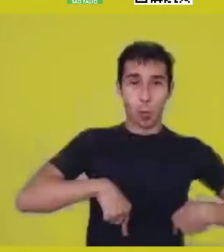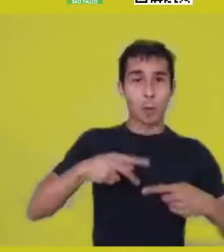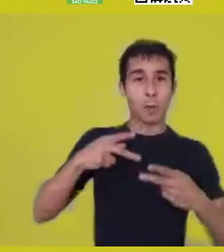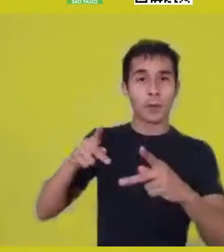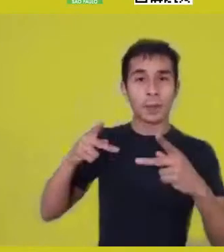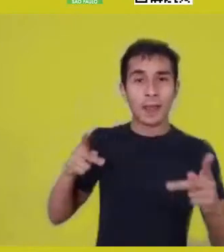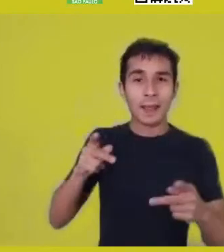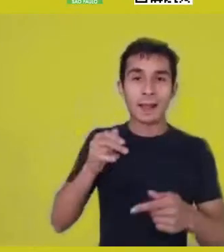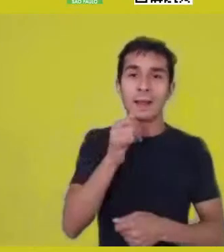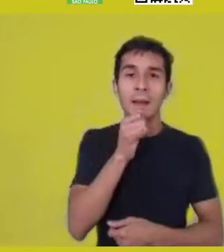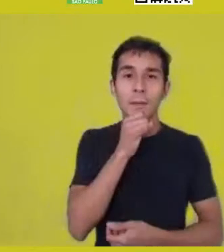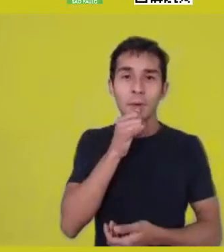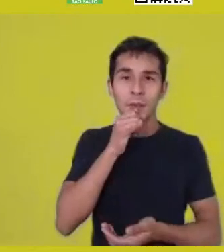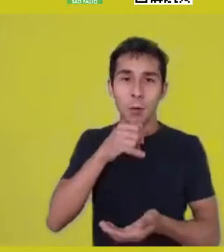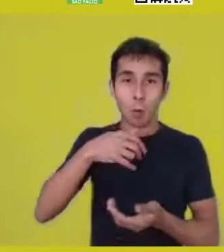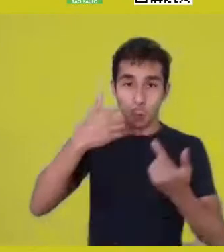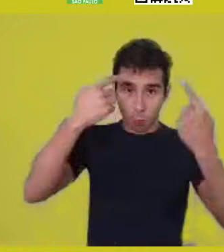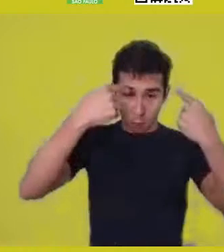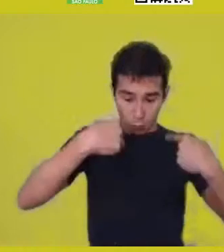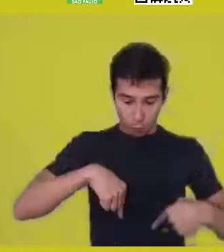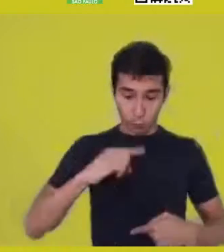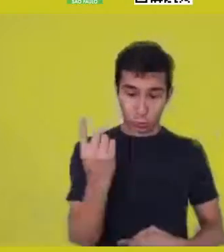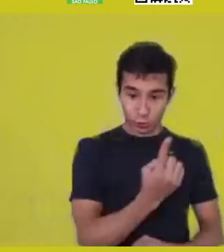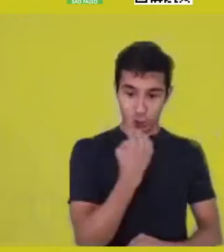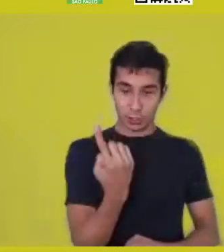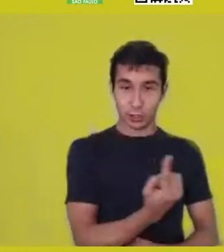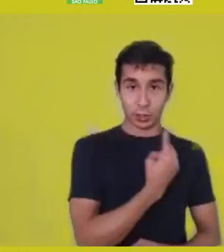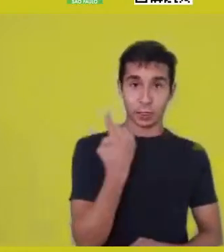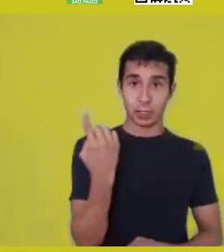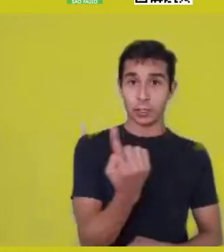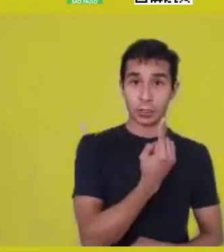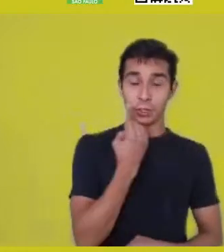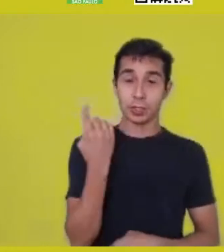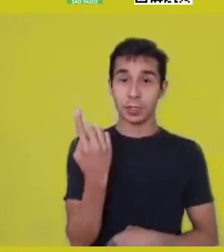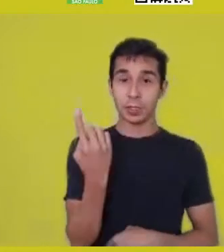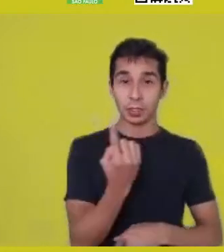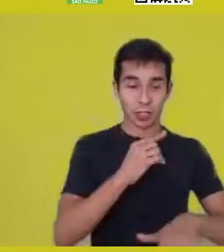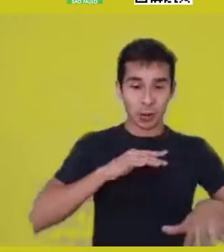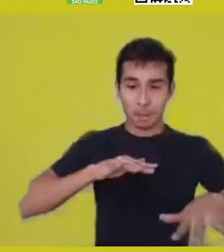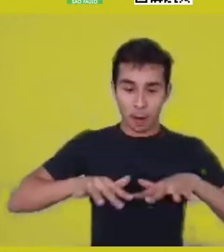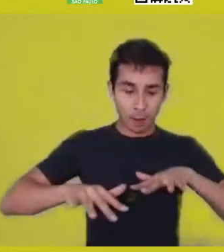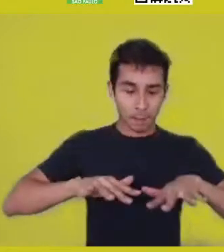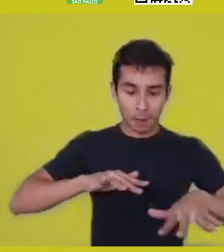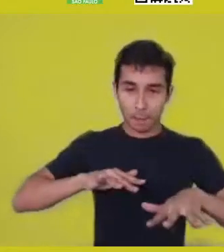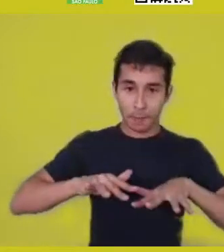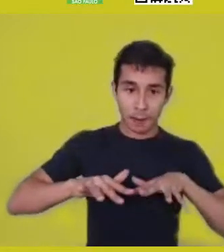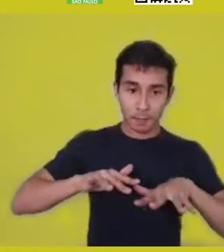a dialogue between their gestures, the air, earth, etc.,